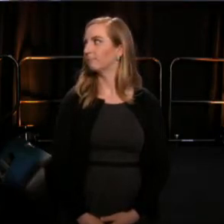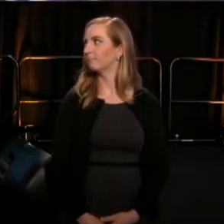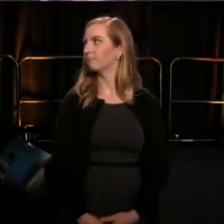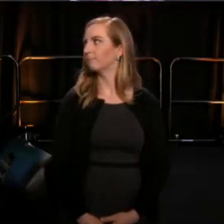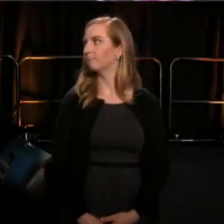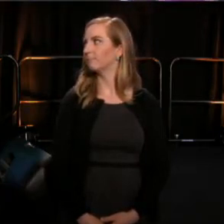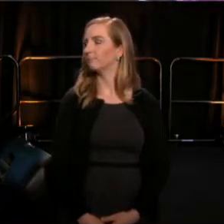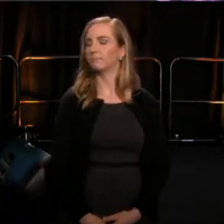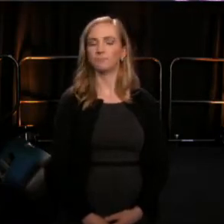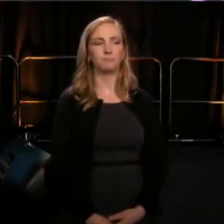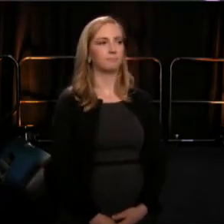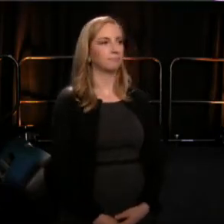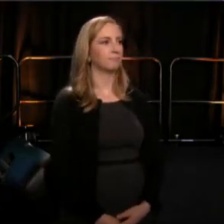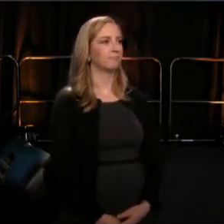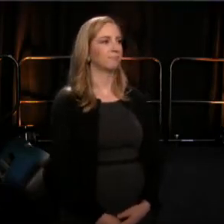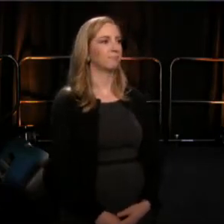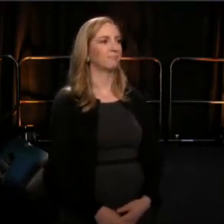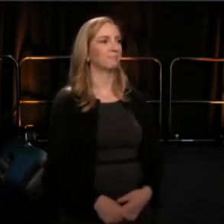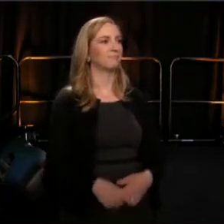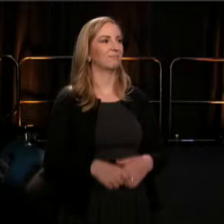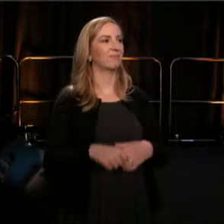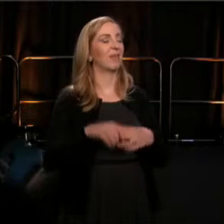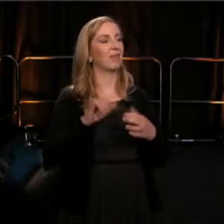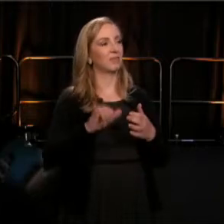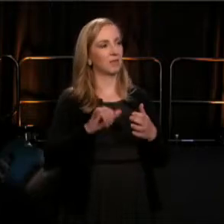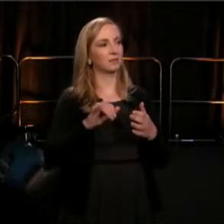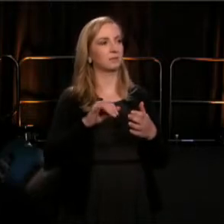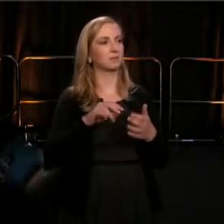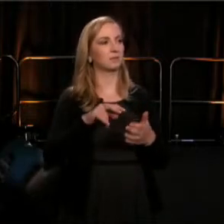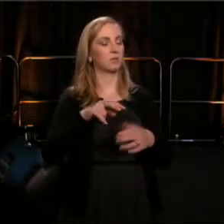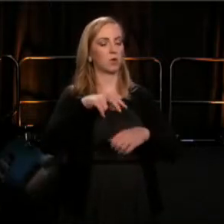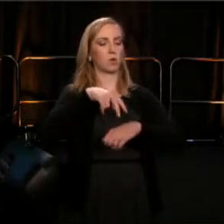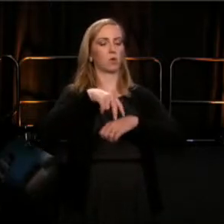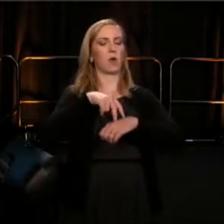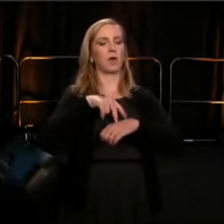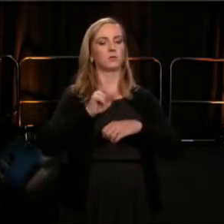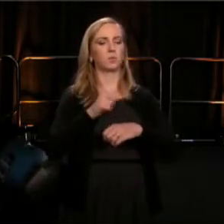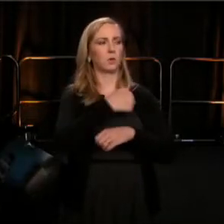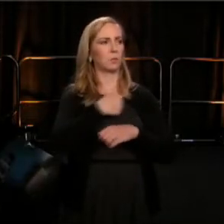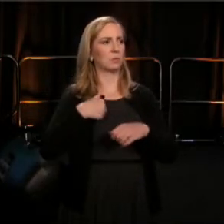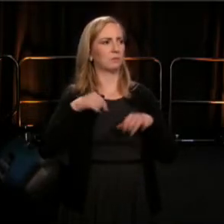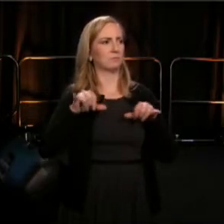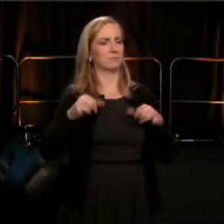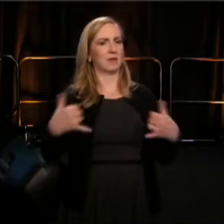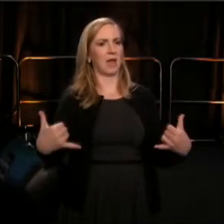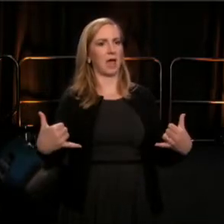(Theresa) So where does our ground stand now? Is black theater and the work of all theaters of color,